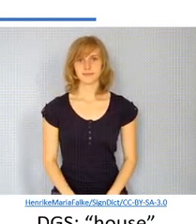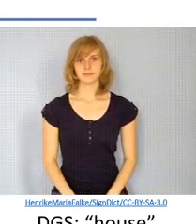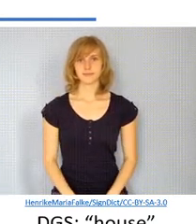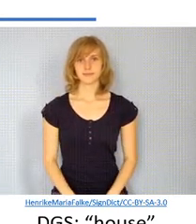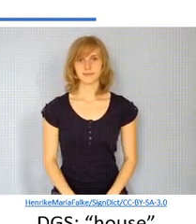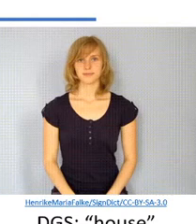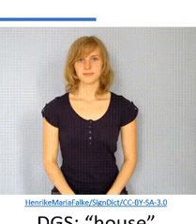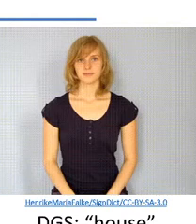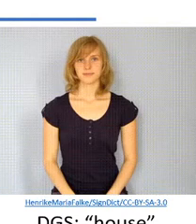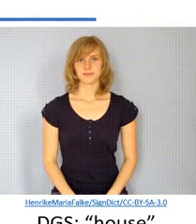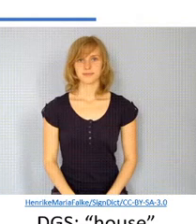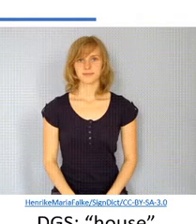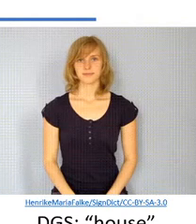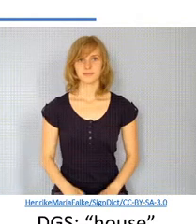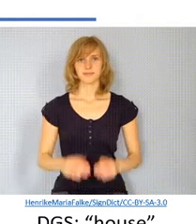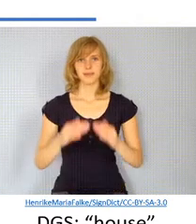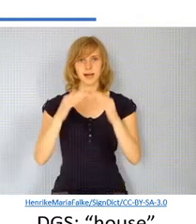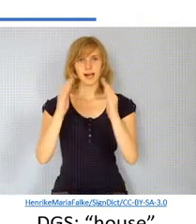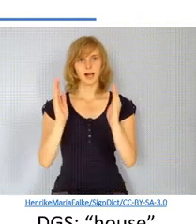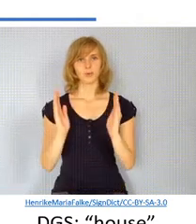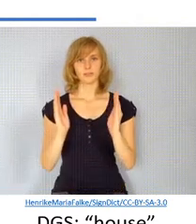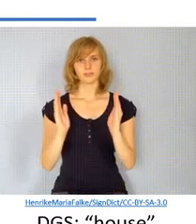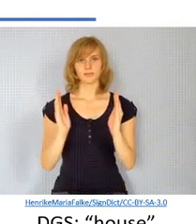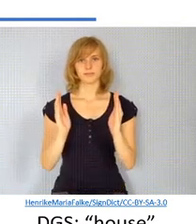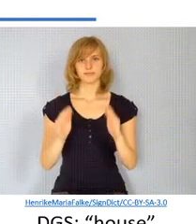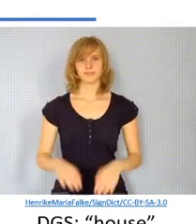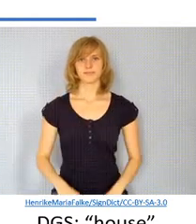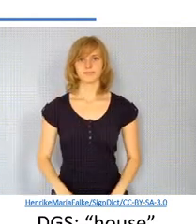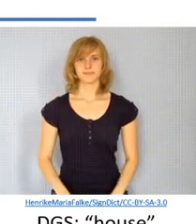eyebrows she's moving again her mouth to say the german word